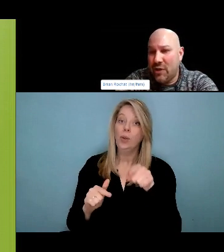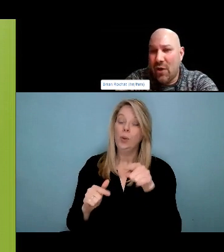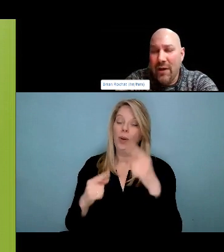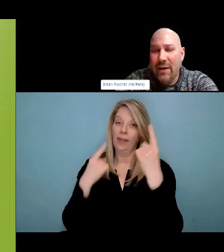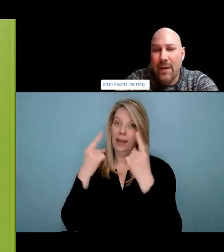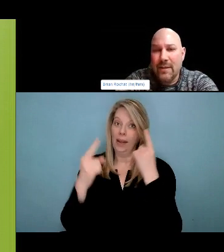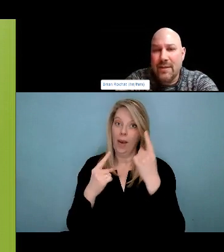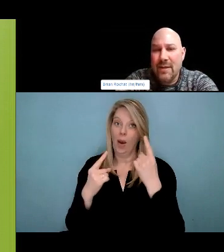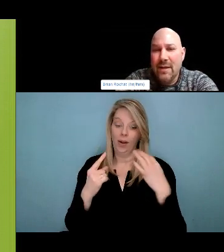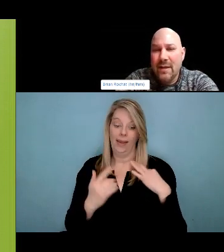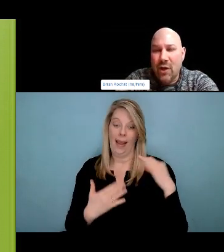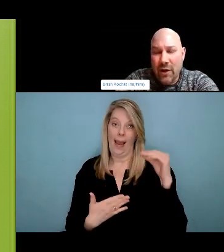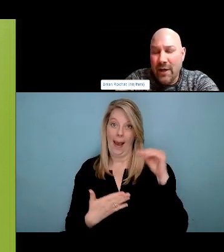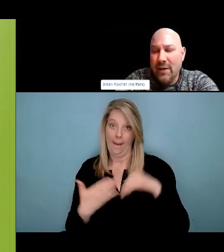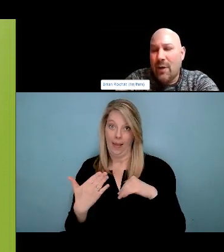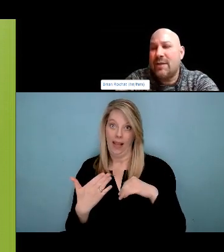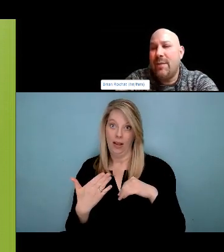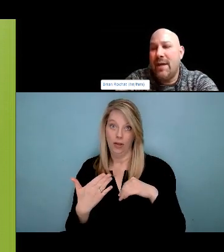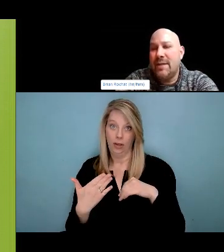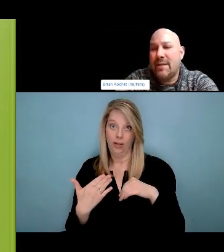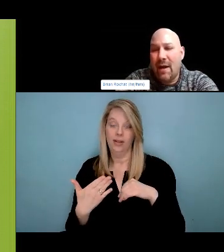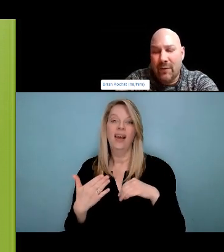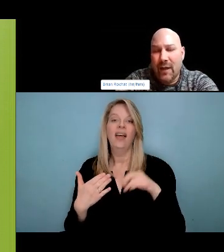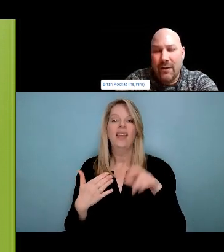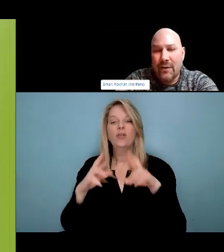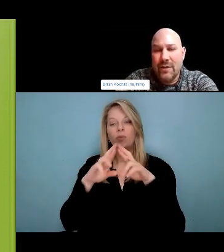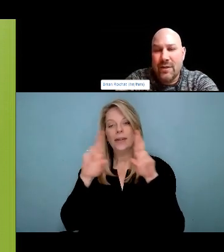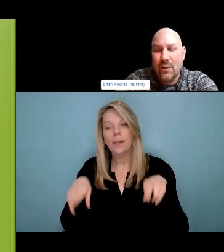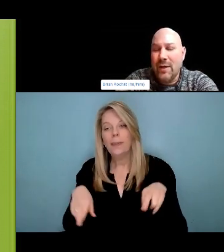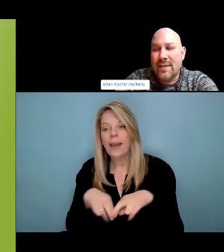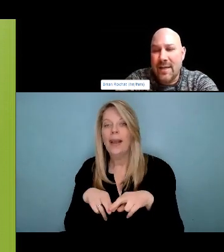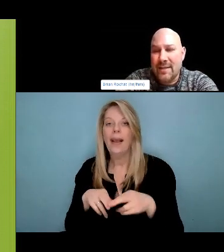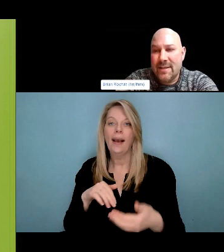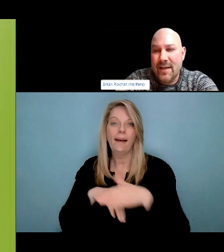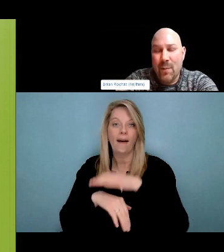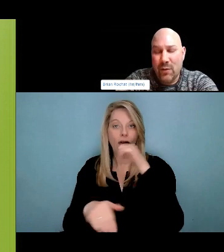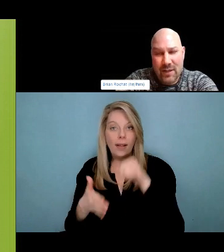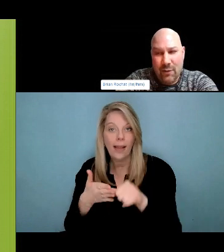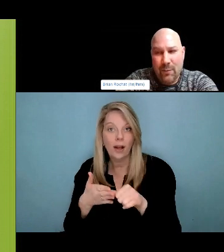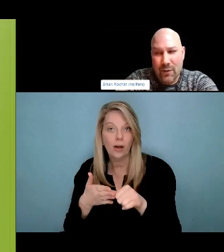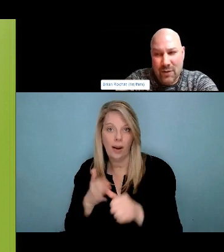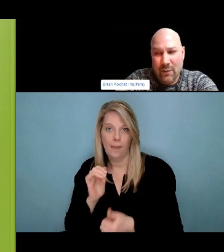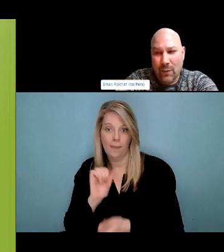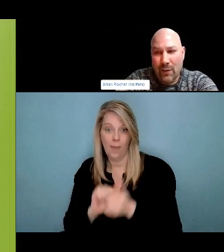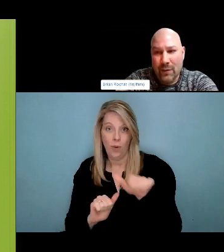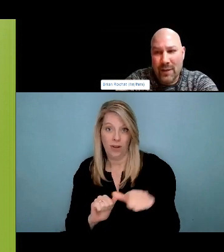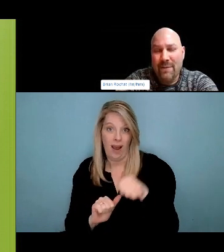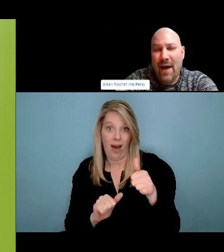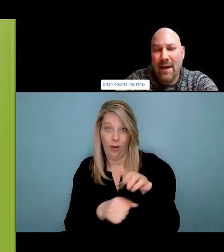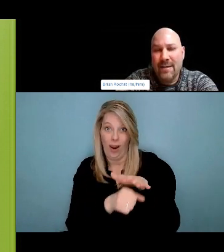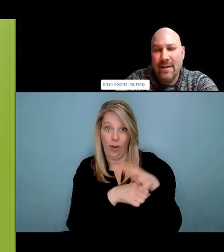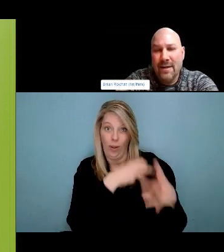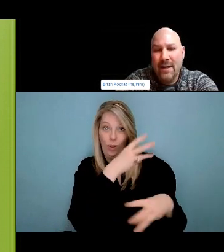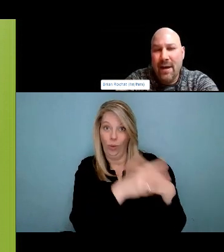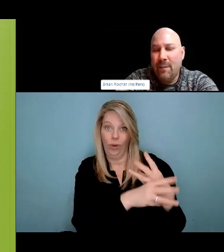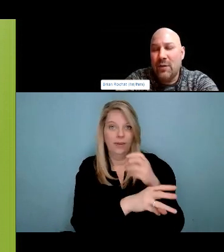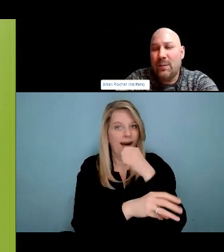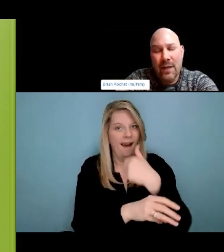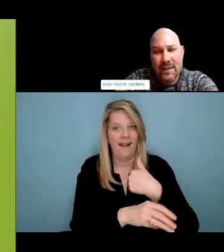And we are pretty excited with the hope of being able to move forward with safe consumption sites. Manitoba is the only province west of Quebec